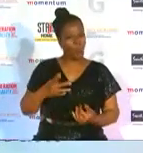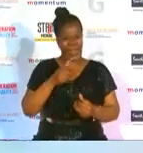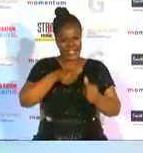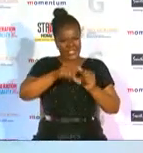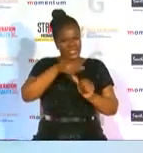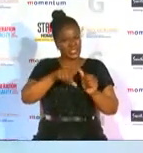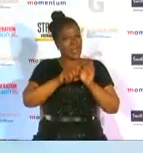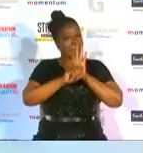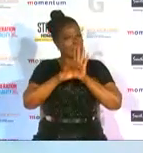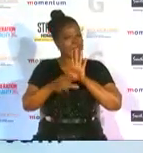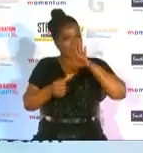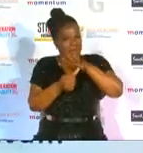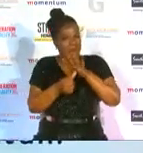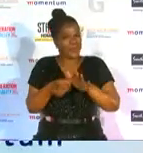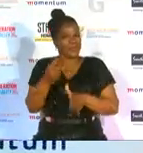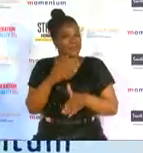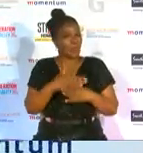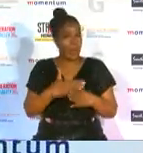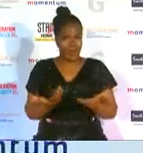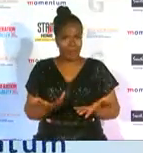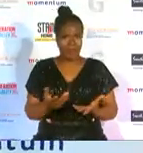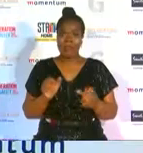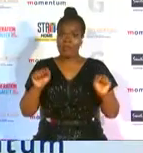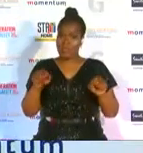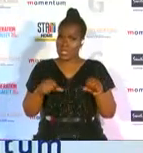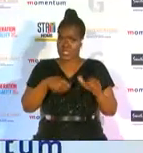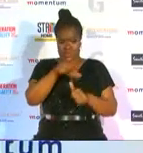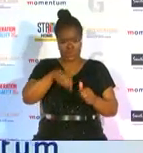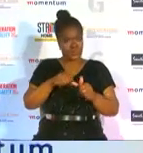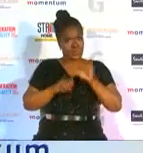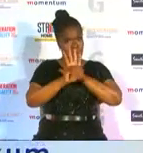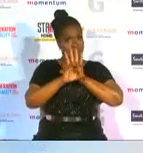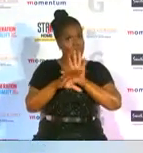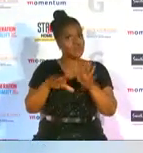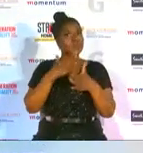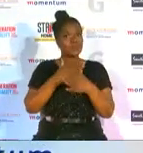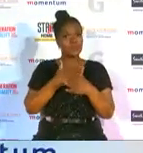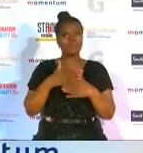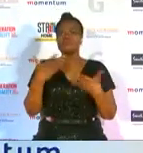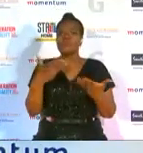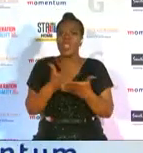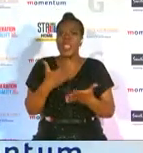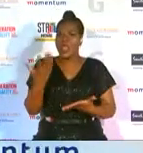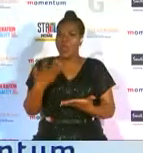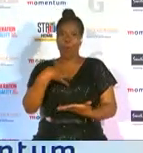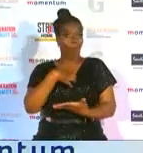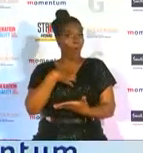important for their career yeah social media is extremely important it you can build your own brand you can use it to have a voice and have an influence